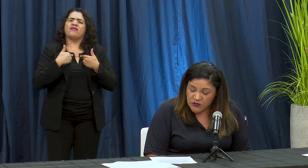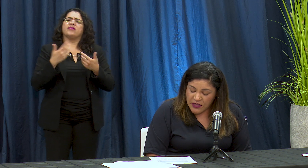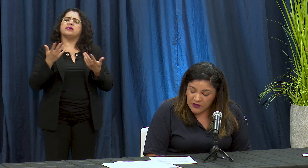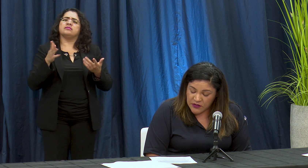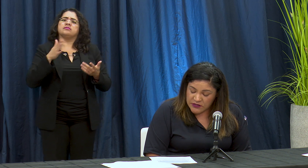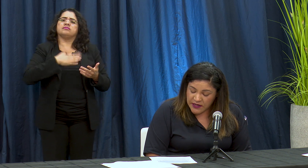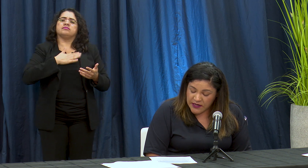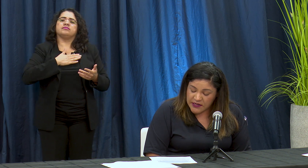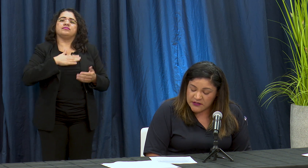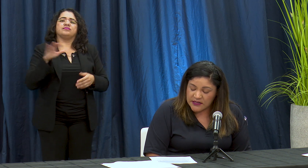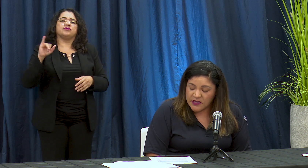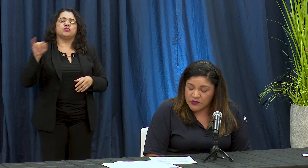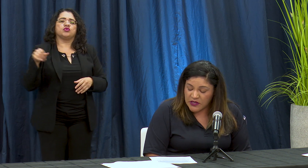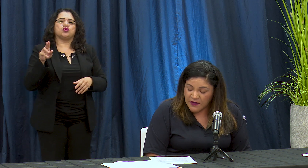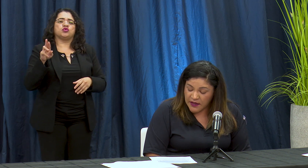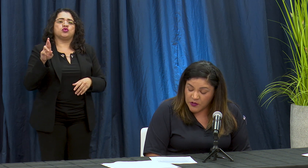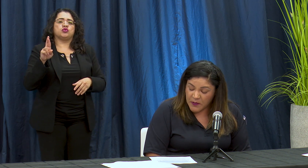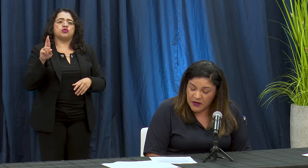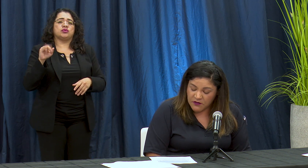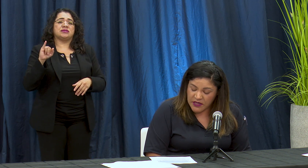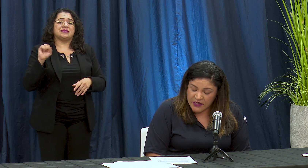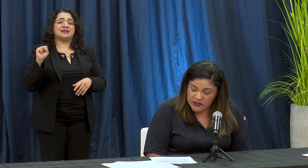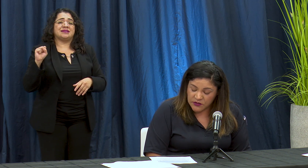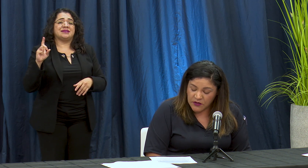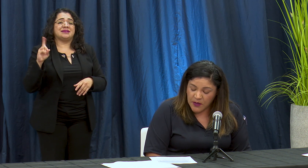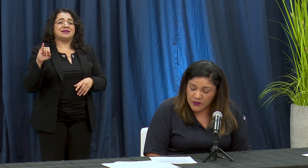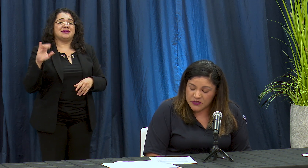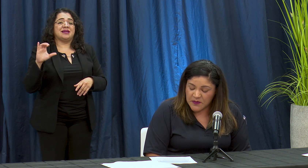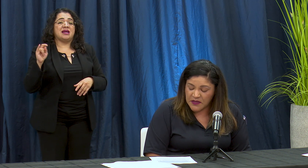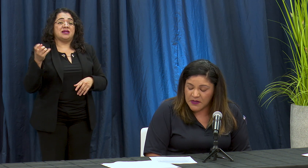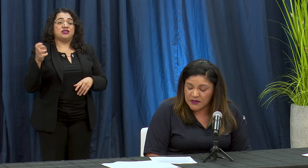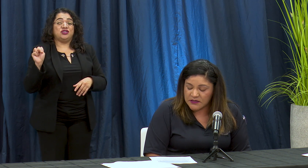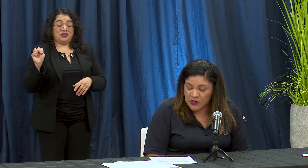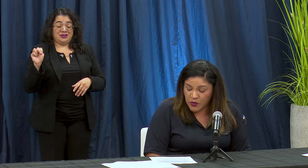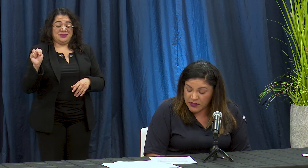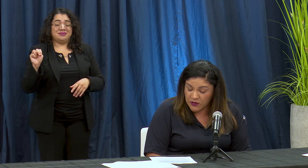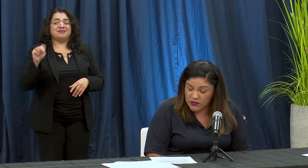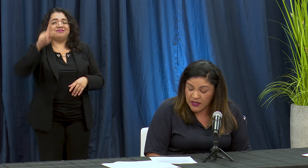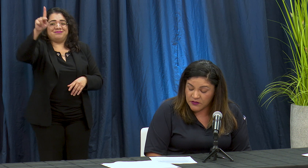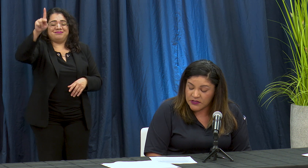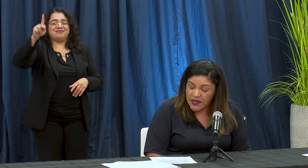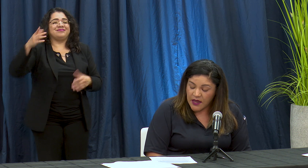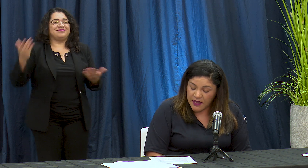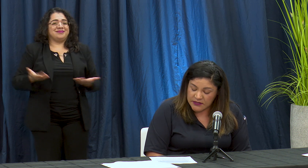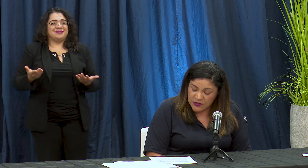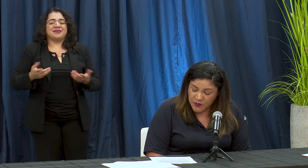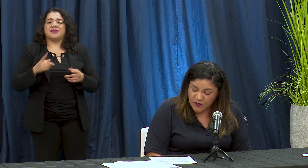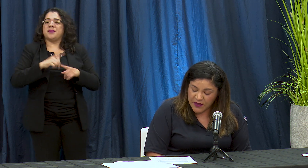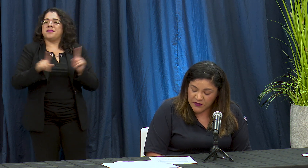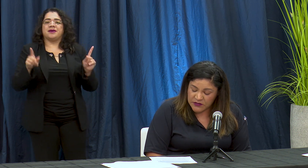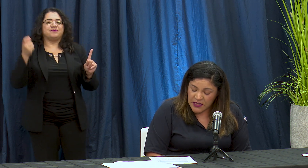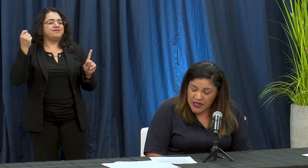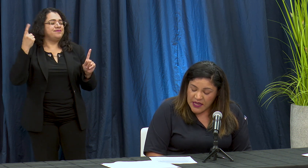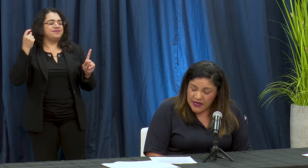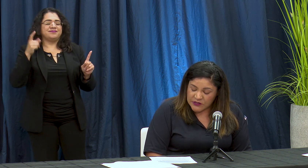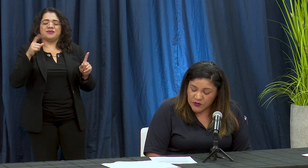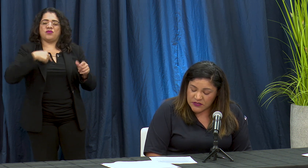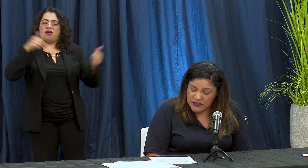condado de NOS an jenna's estamos trabajando para ver da resto aproximadamente scene cuenta condado 'he's an sido approve ADO's las horas de